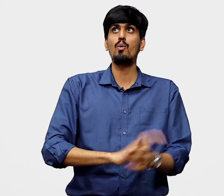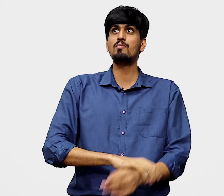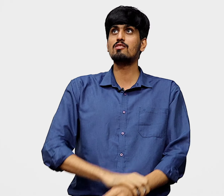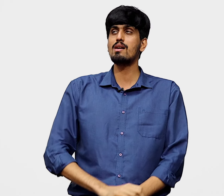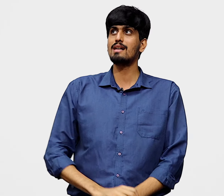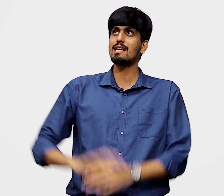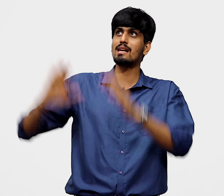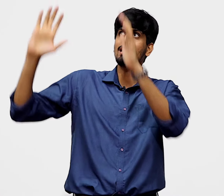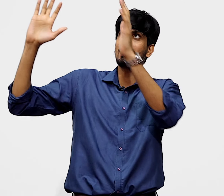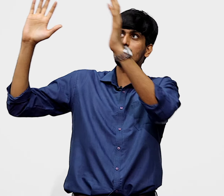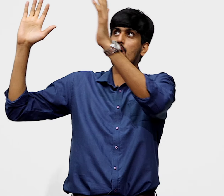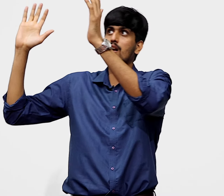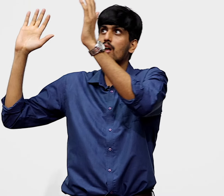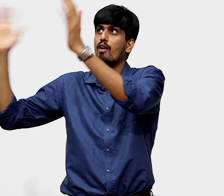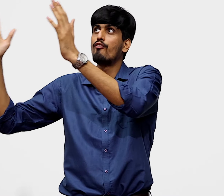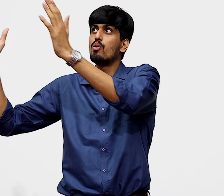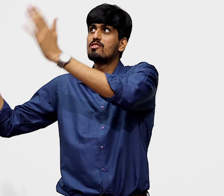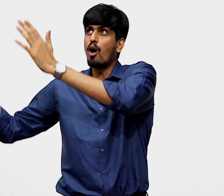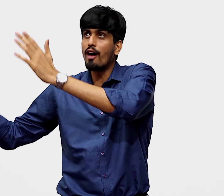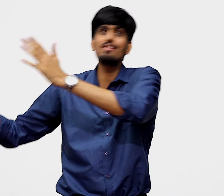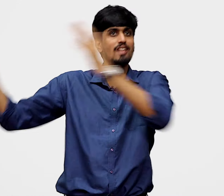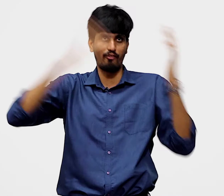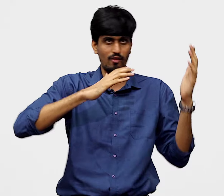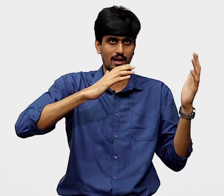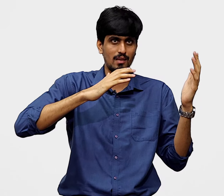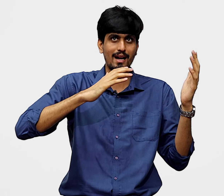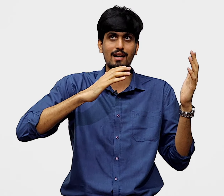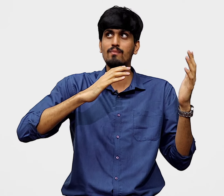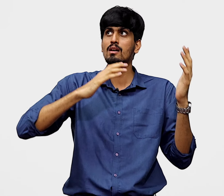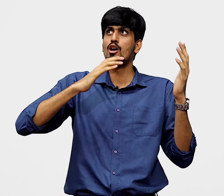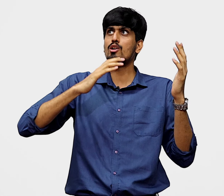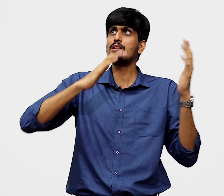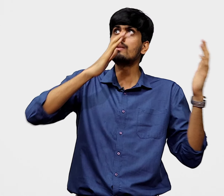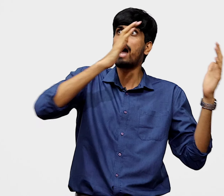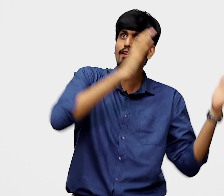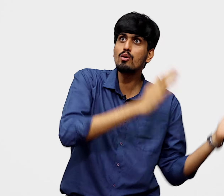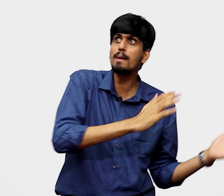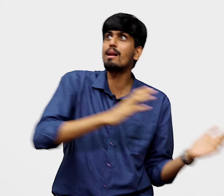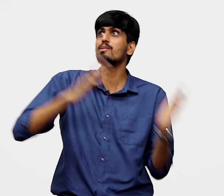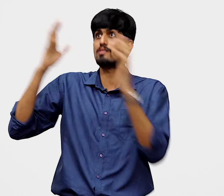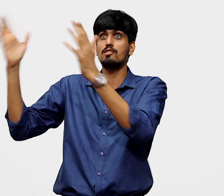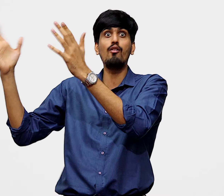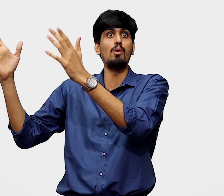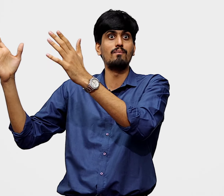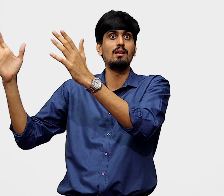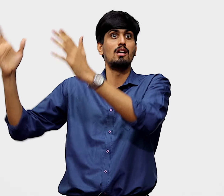which means we are taking an entire genre of foods off the shelf in the market. Which means we have to replace, because this is food,